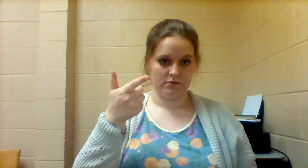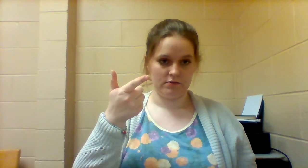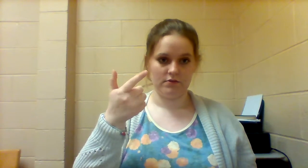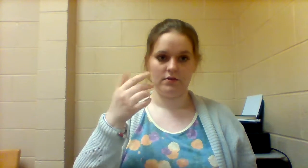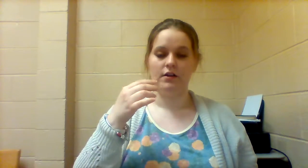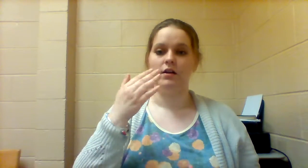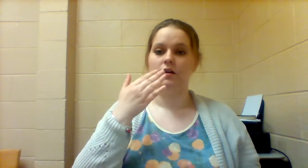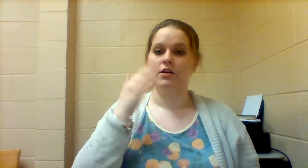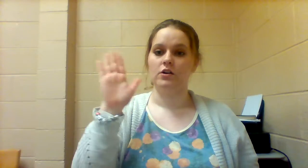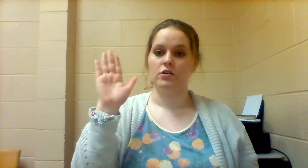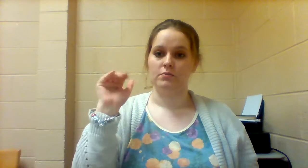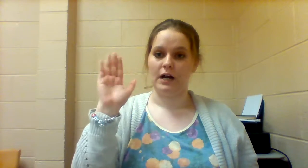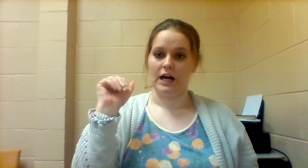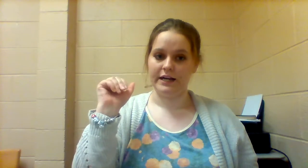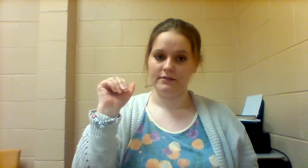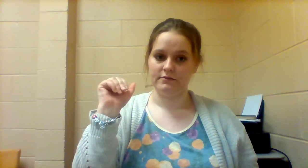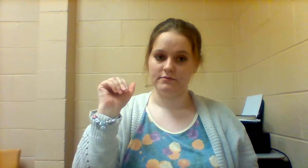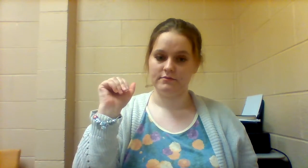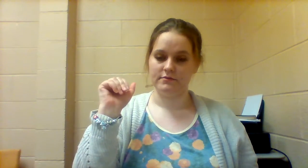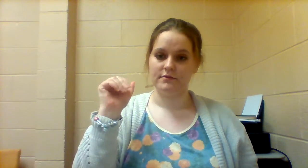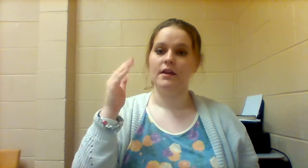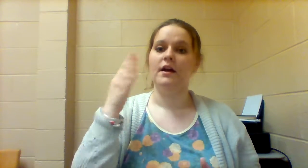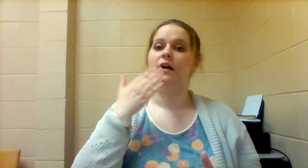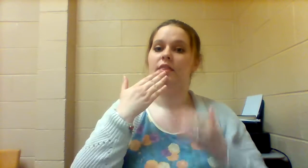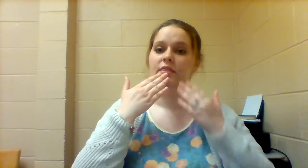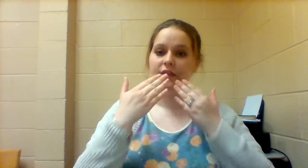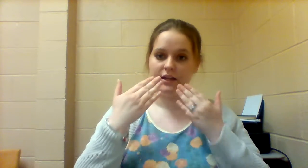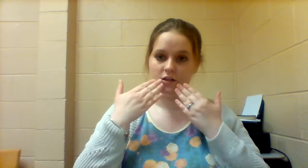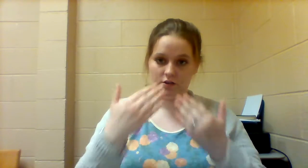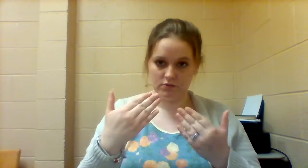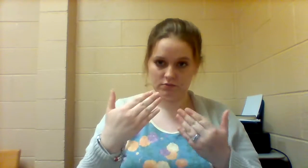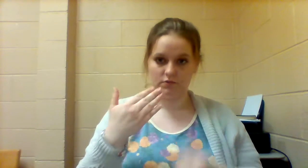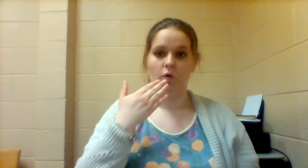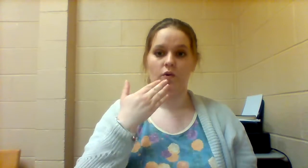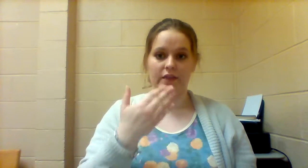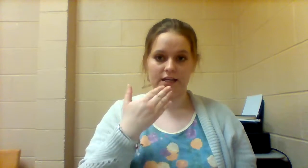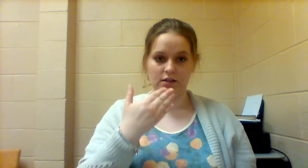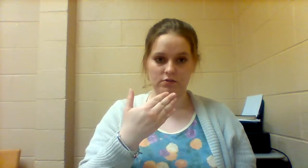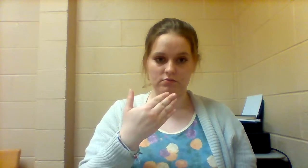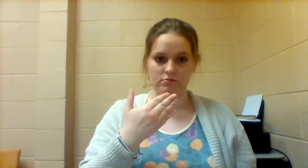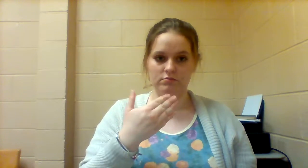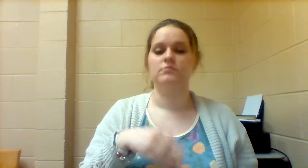GOODBYE THANK YOU or THANK YOU